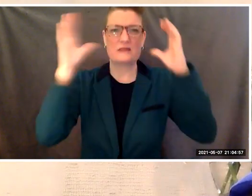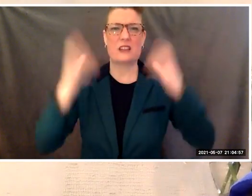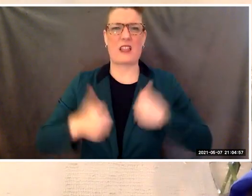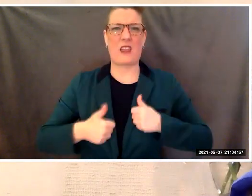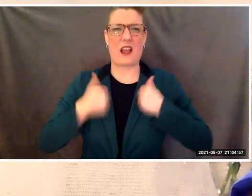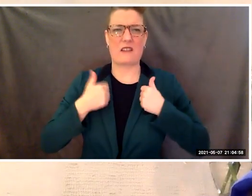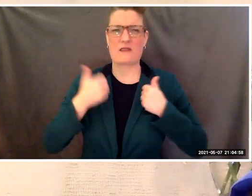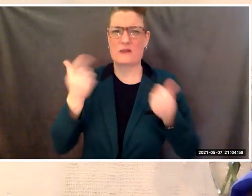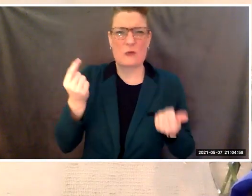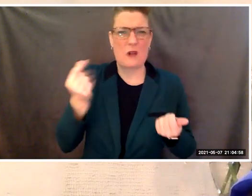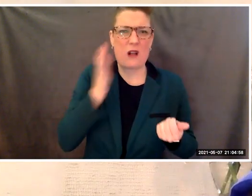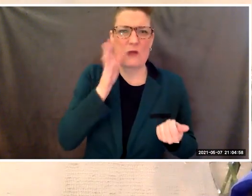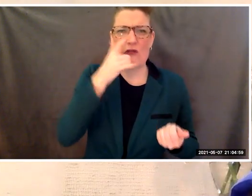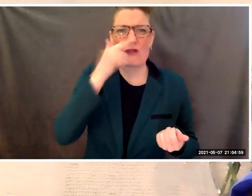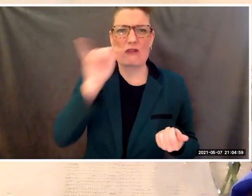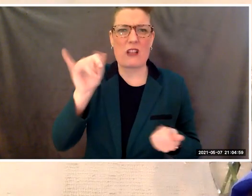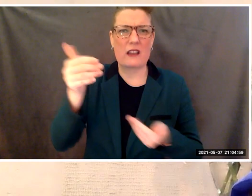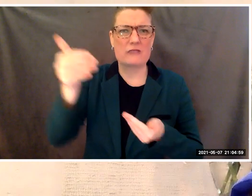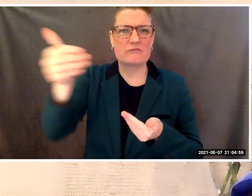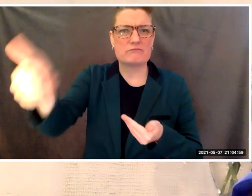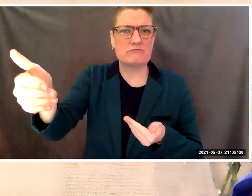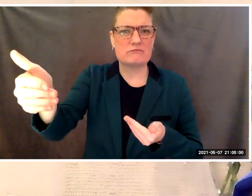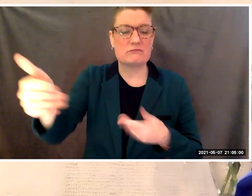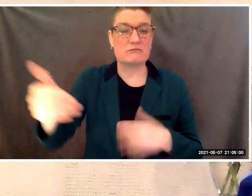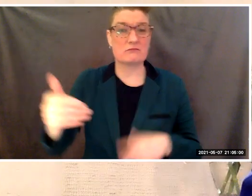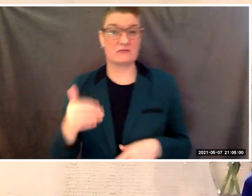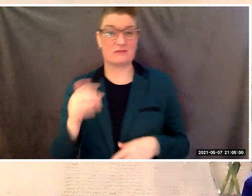It's compelled us to think about how we interact